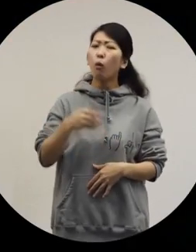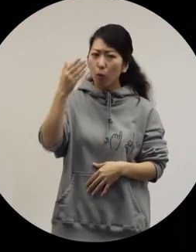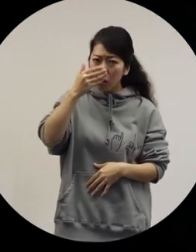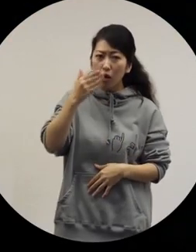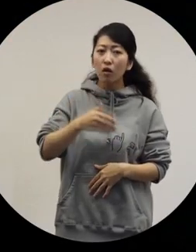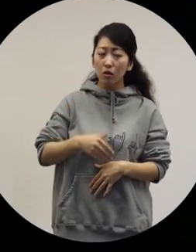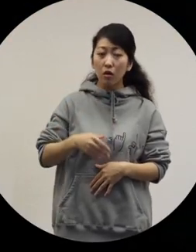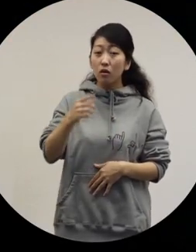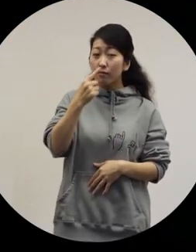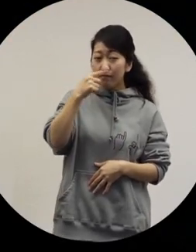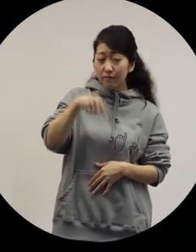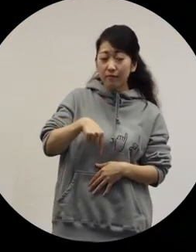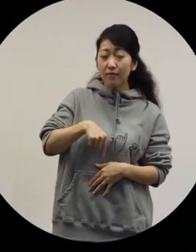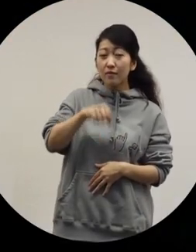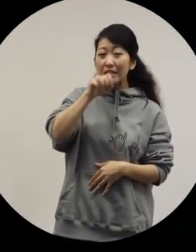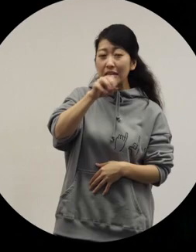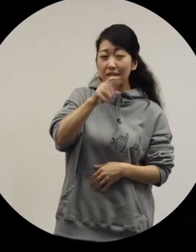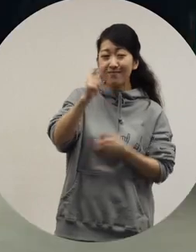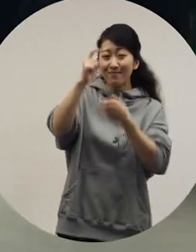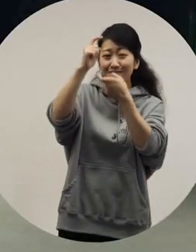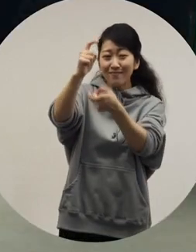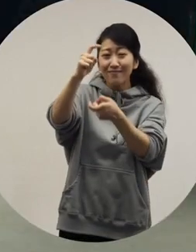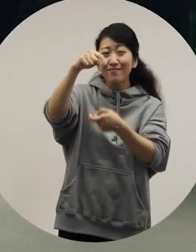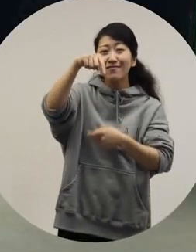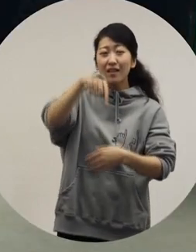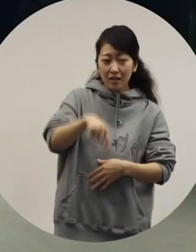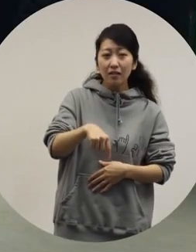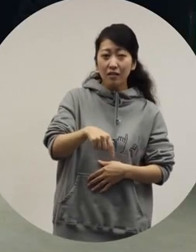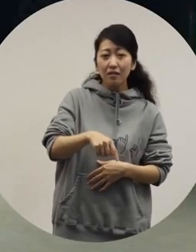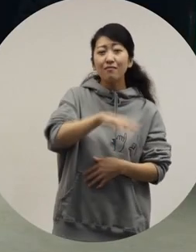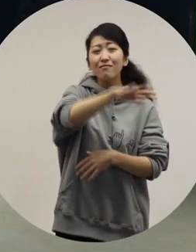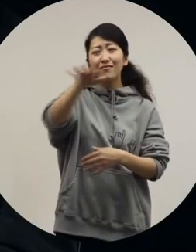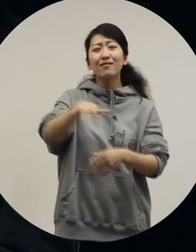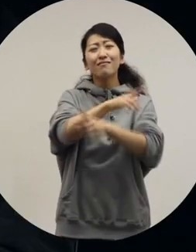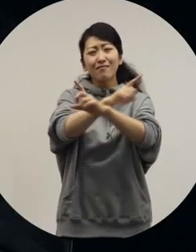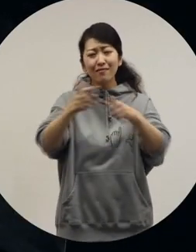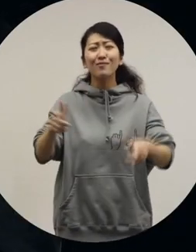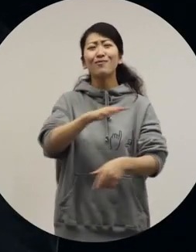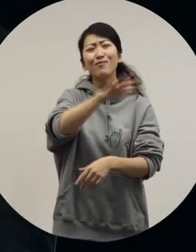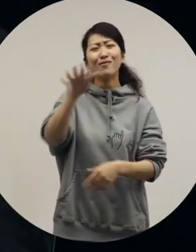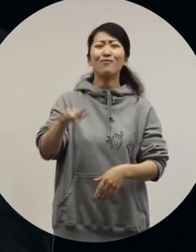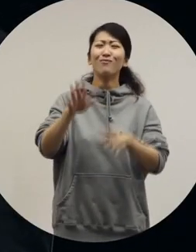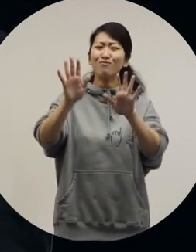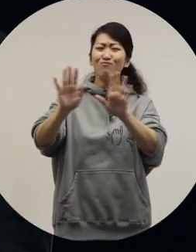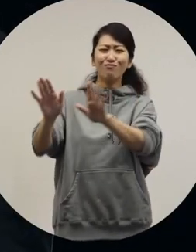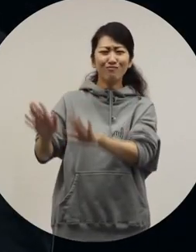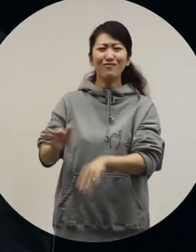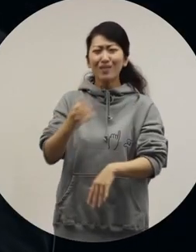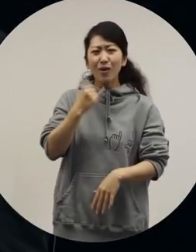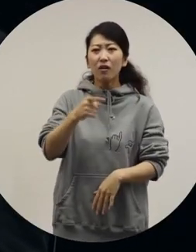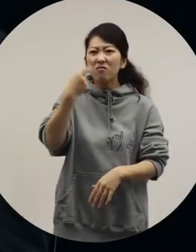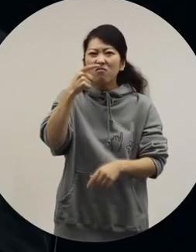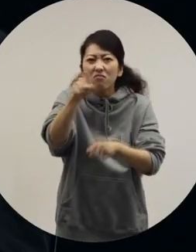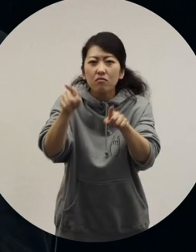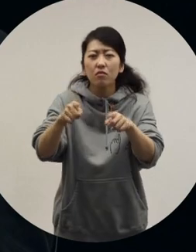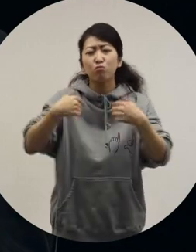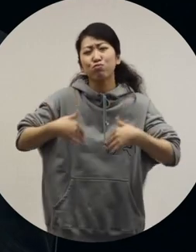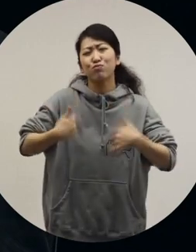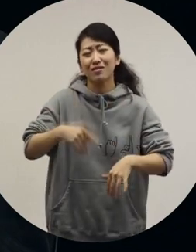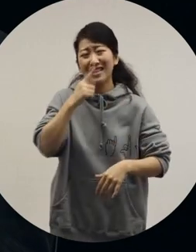One of the lines I often say is that "everyone is different and it doesn't matter, so don't worry about it." I often say that.